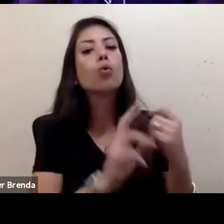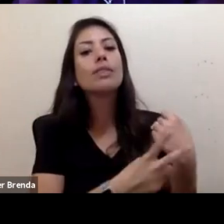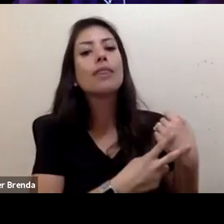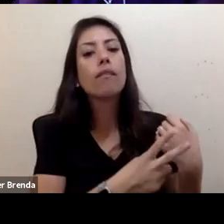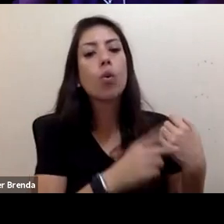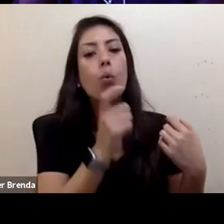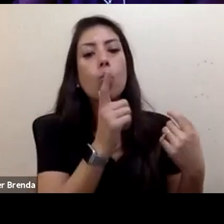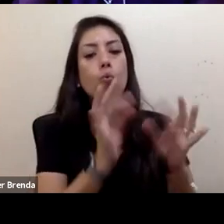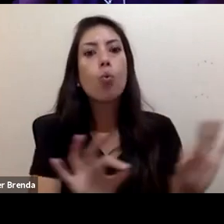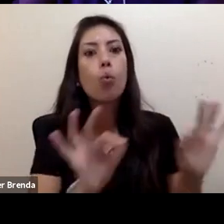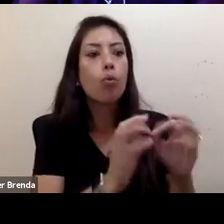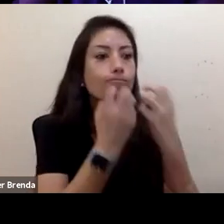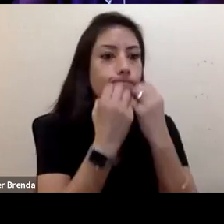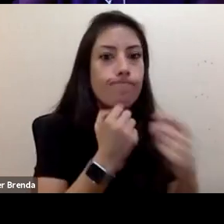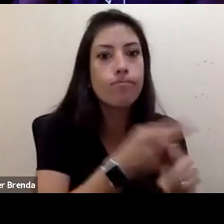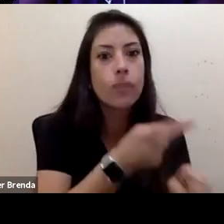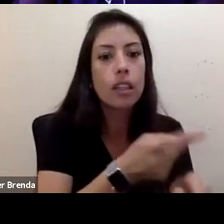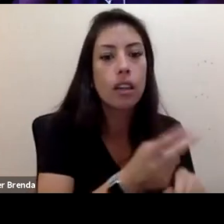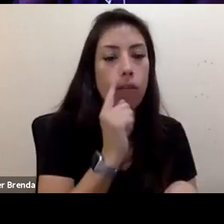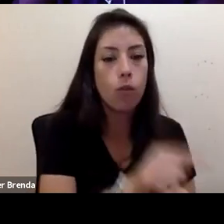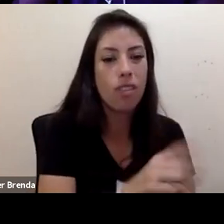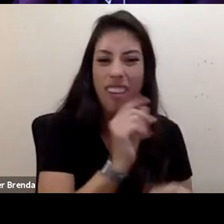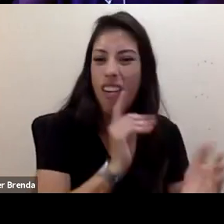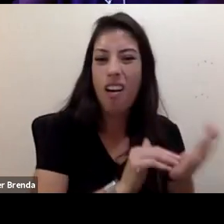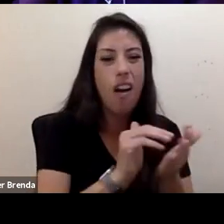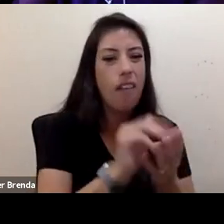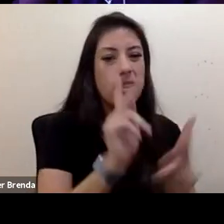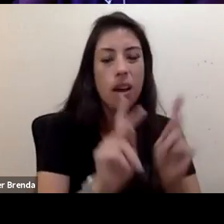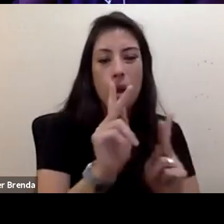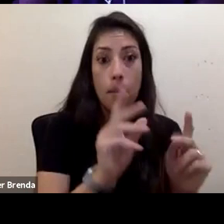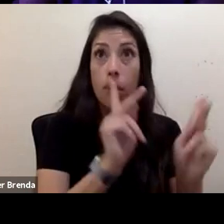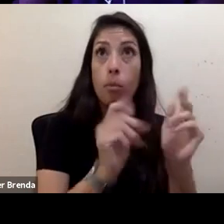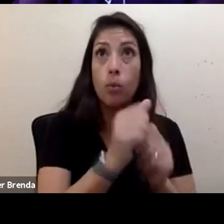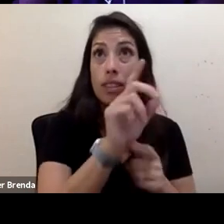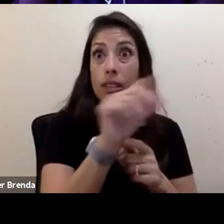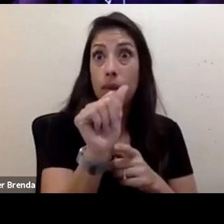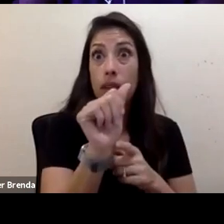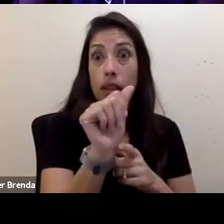and a lot of times, those are not people with disabilities, and they're certainly not poor people with disabilities,